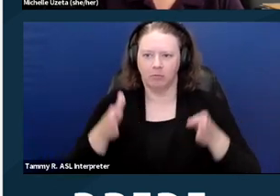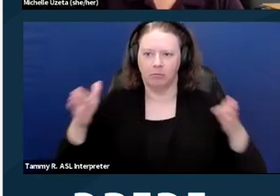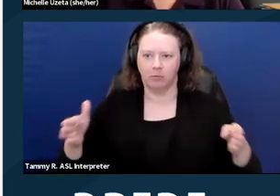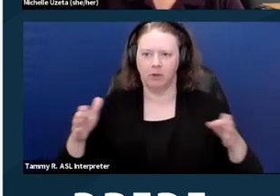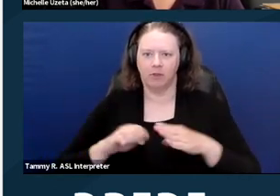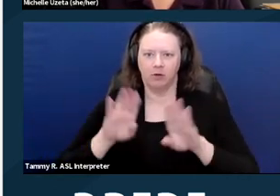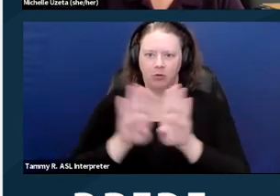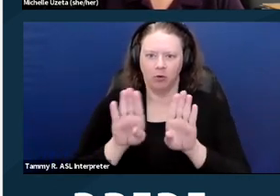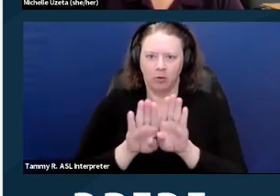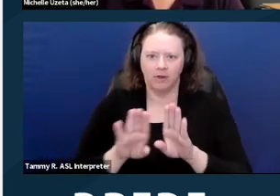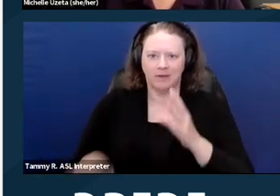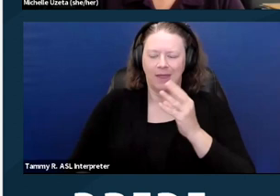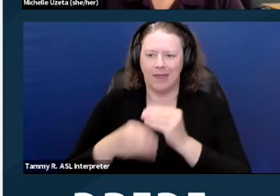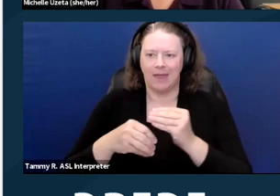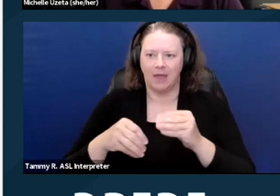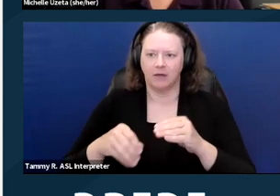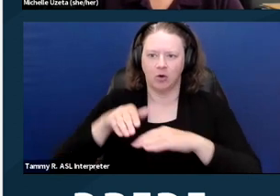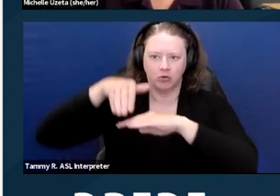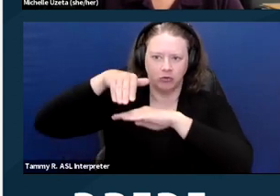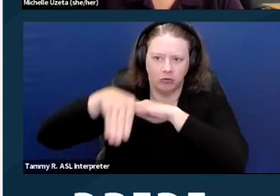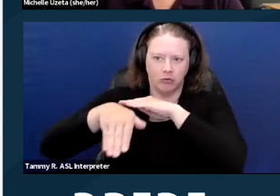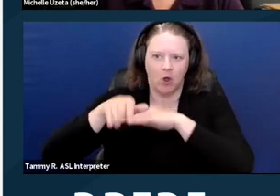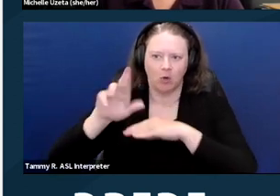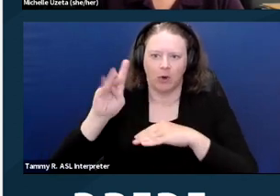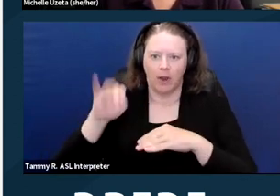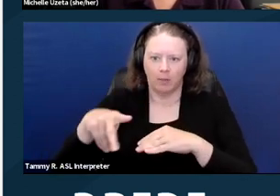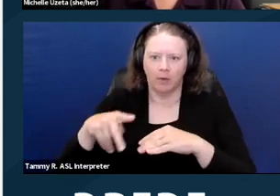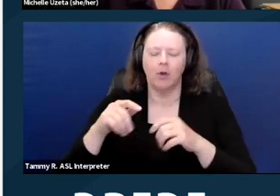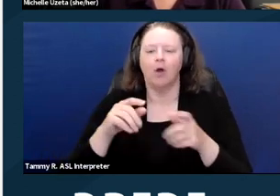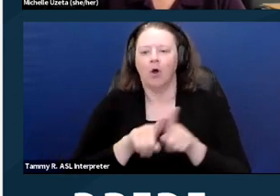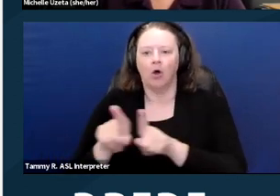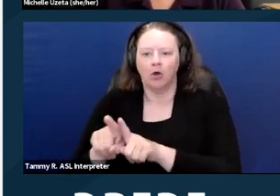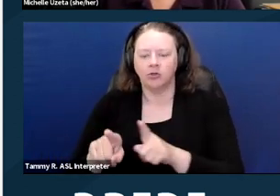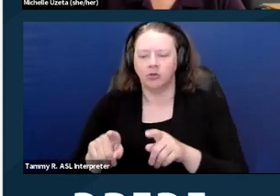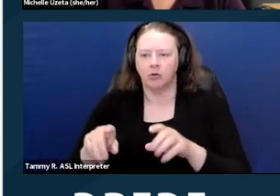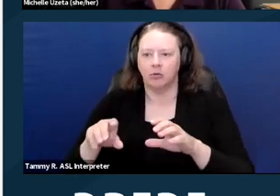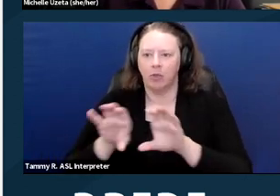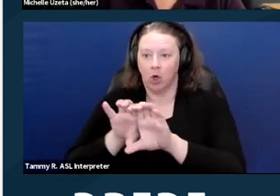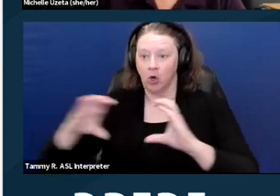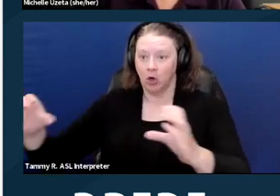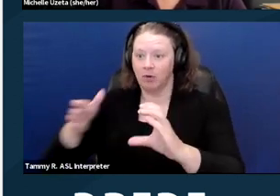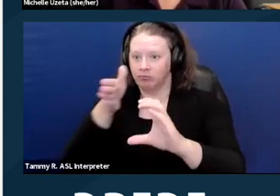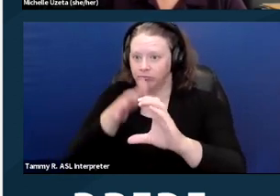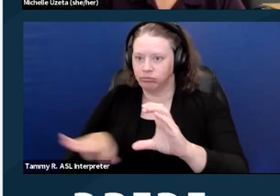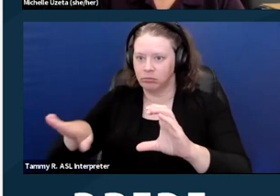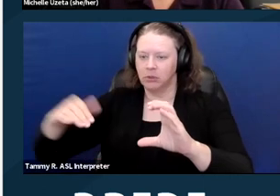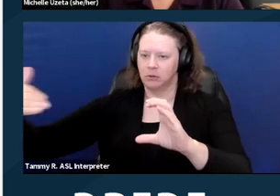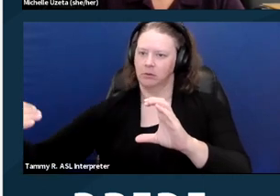altering common area walkways or cutting a curb to provide access to parking lots or other common use areas.